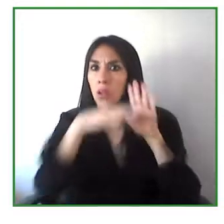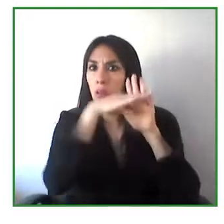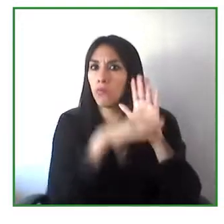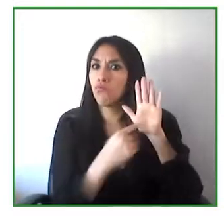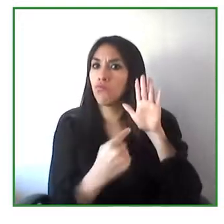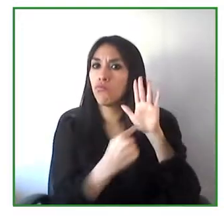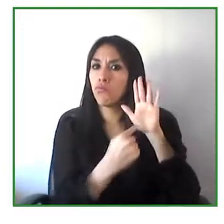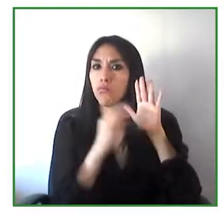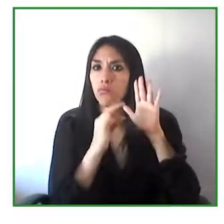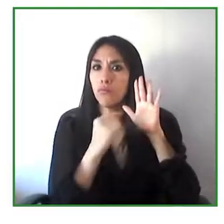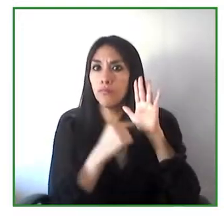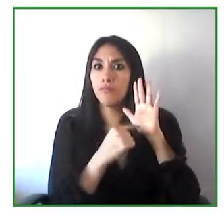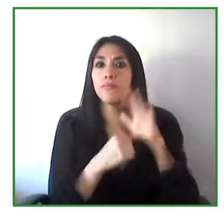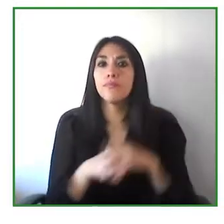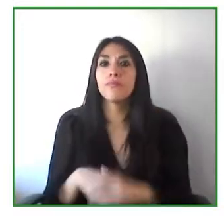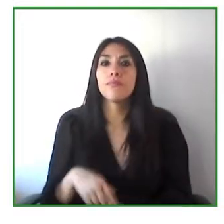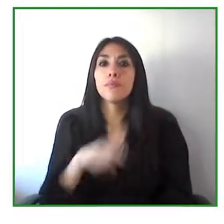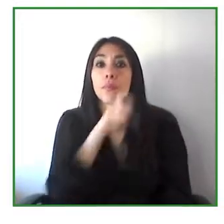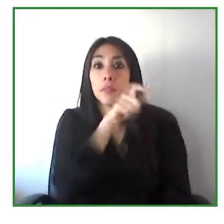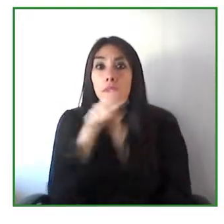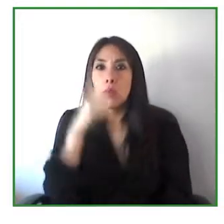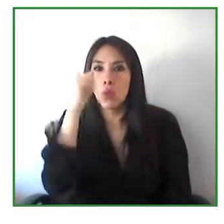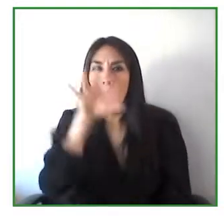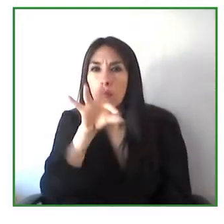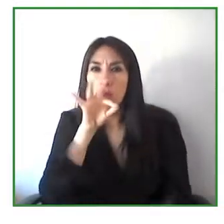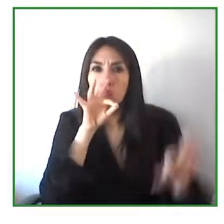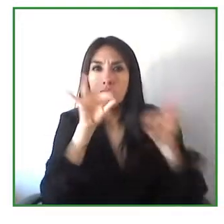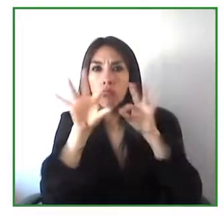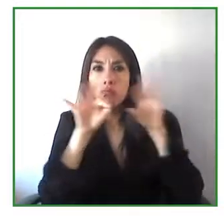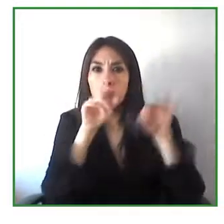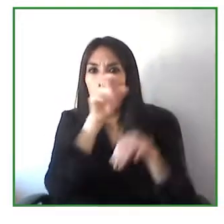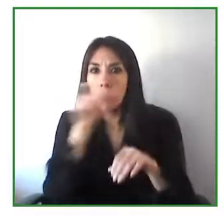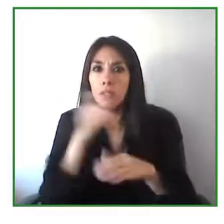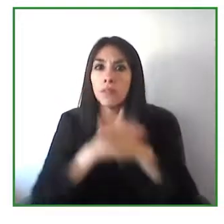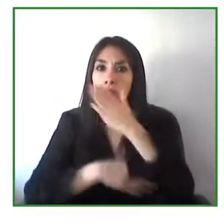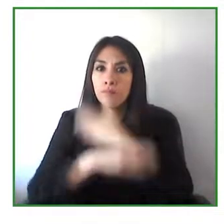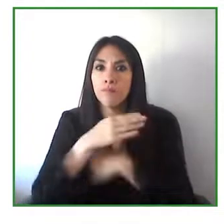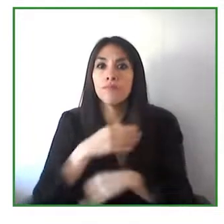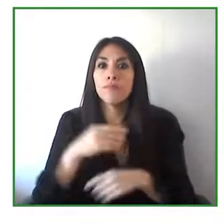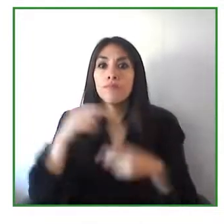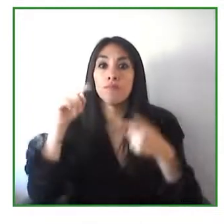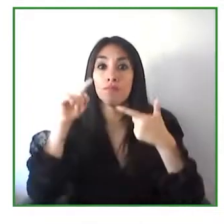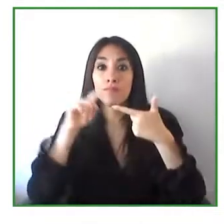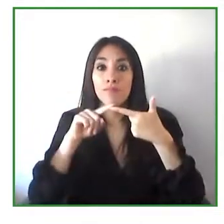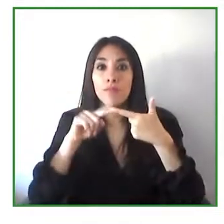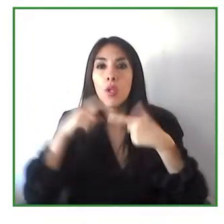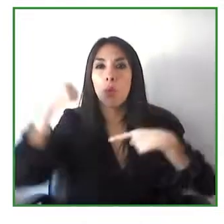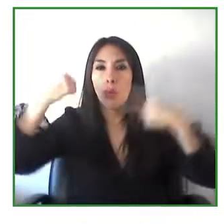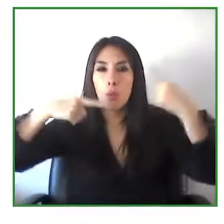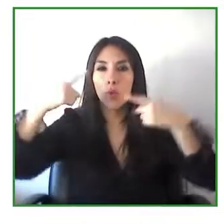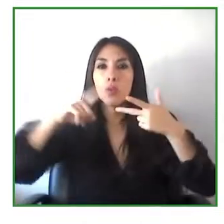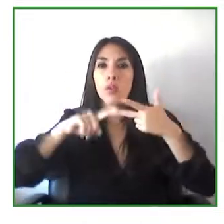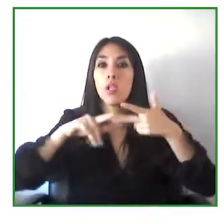So, with that I would like to stop I think we are on top of the hour, but I will be more